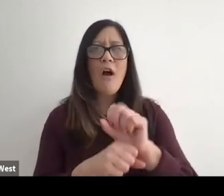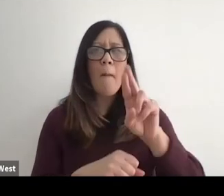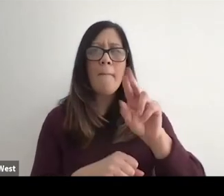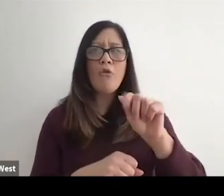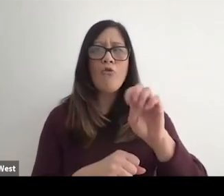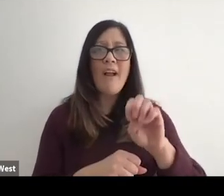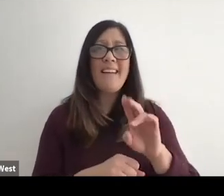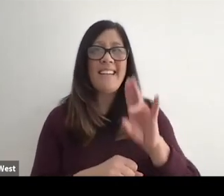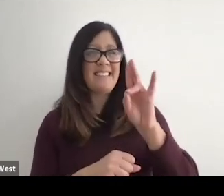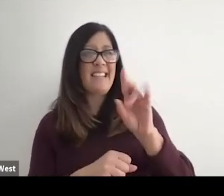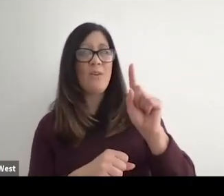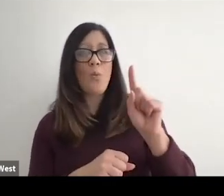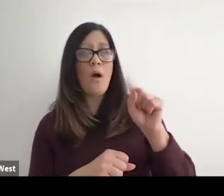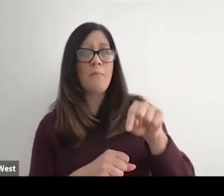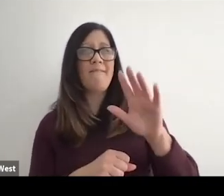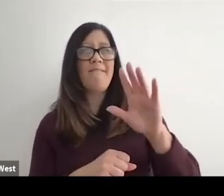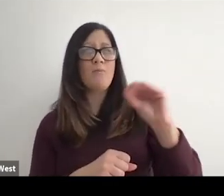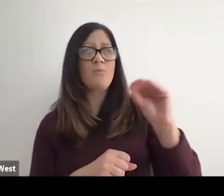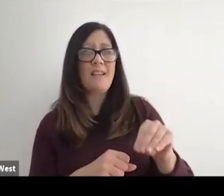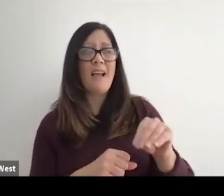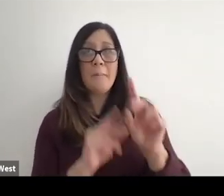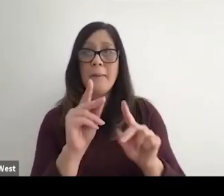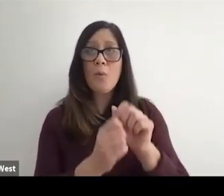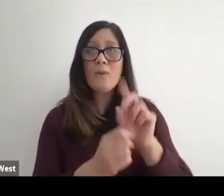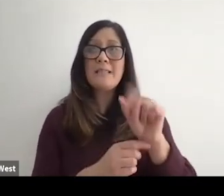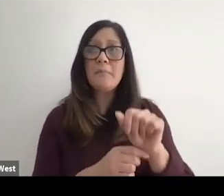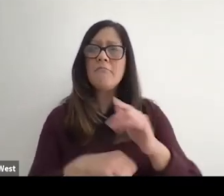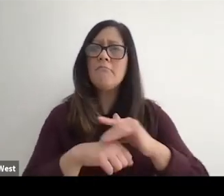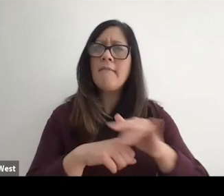I think 71.5% of people with disabilities where that could